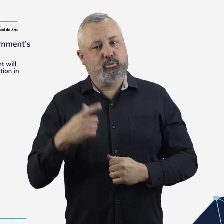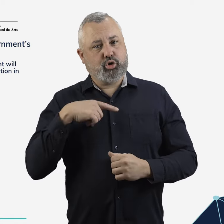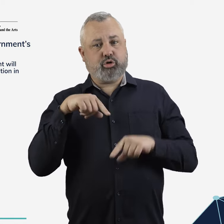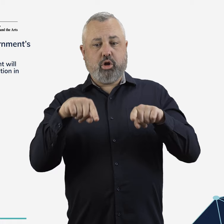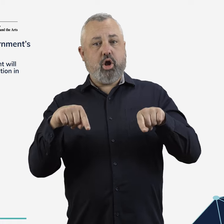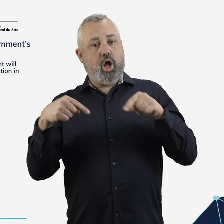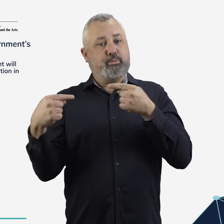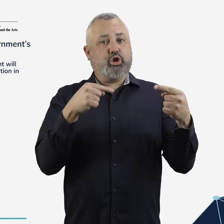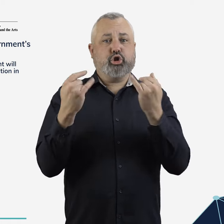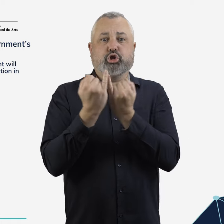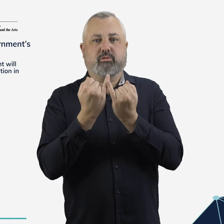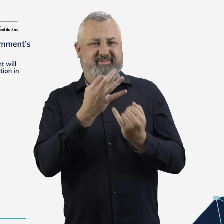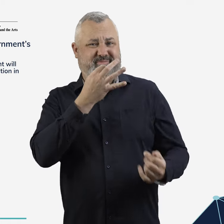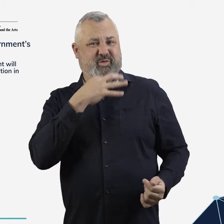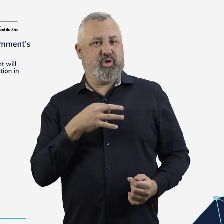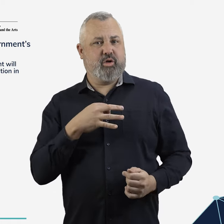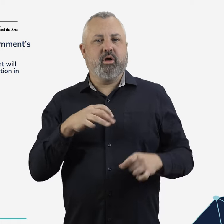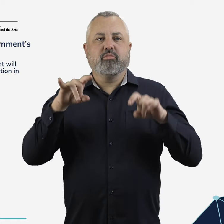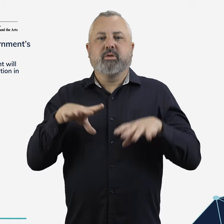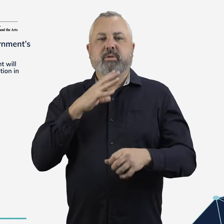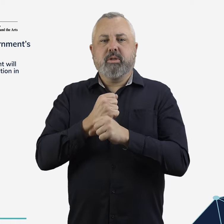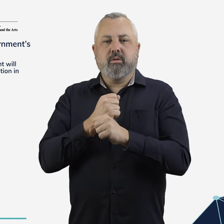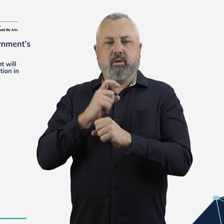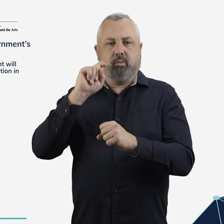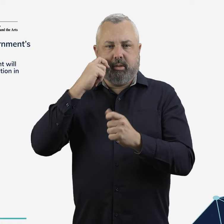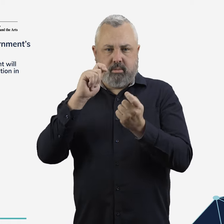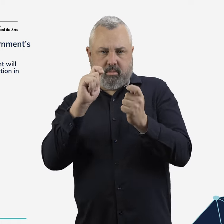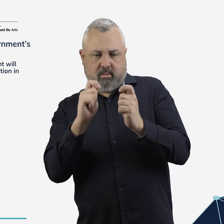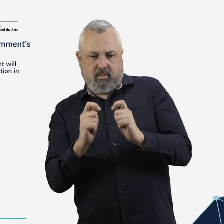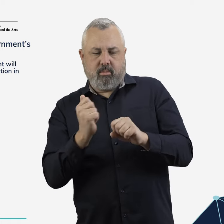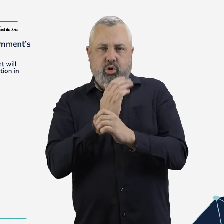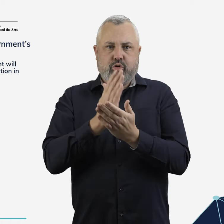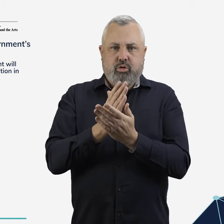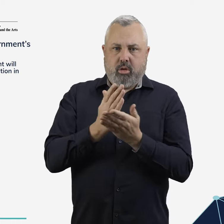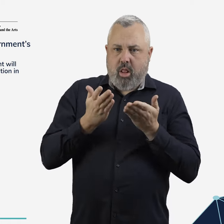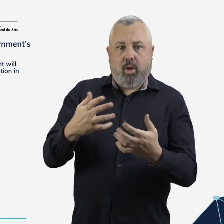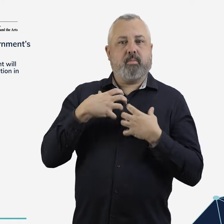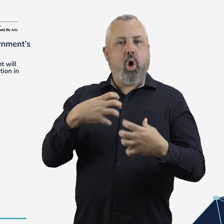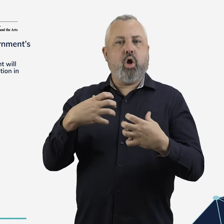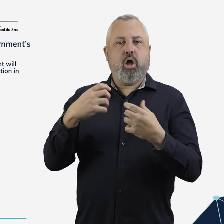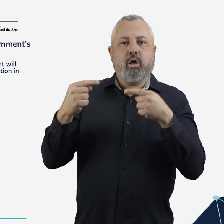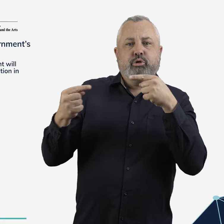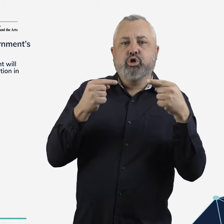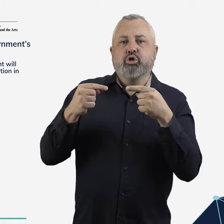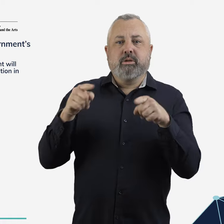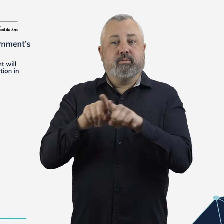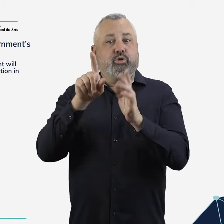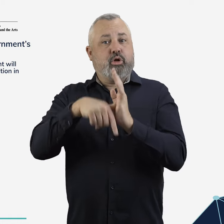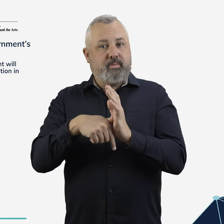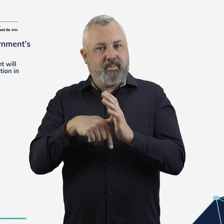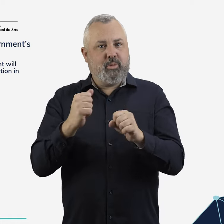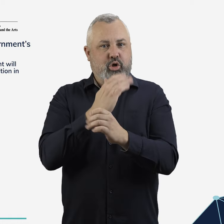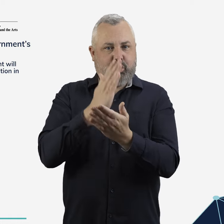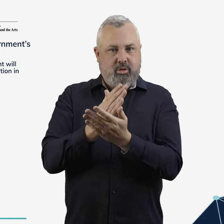With these factors in consideration, the government will take further steps to improve competition